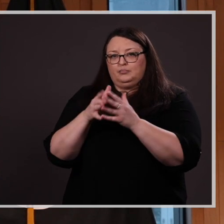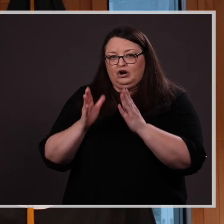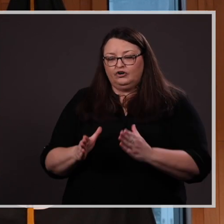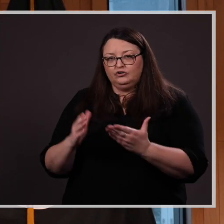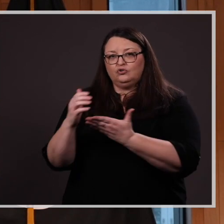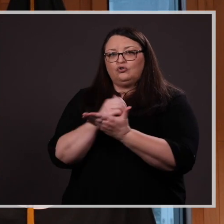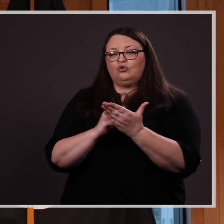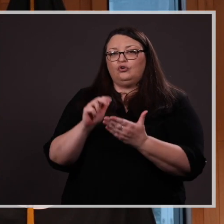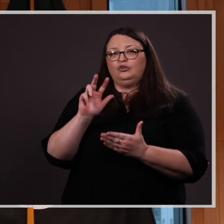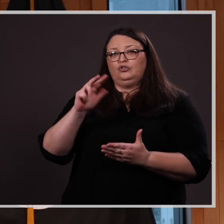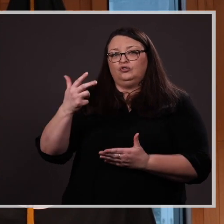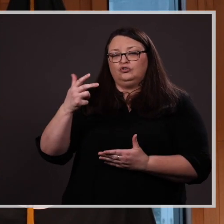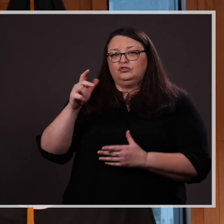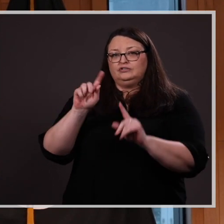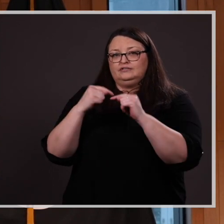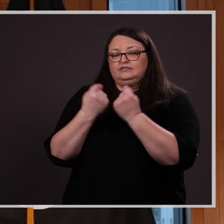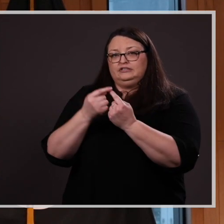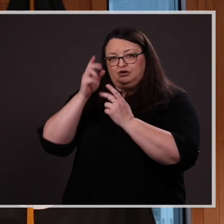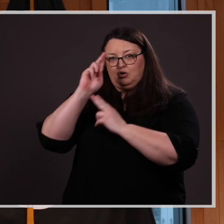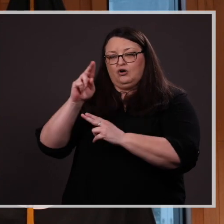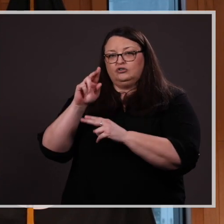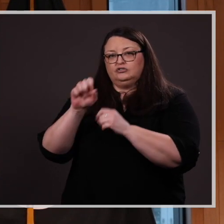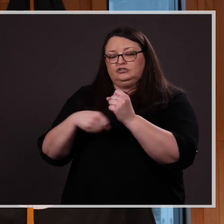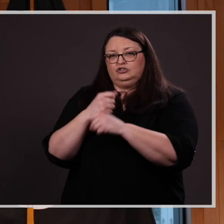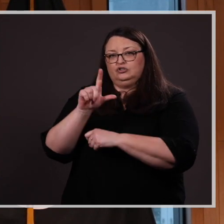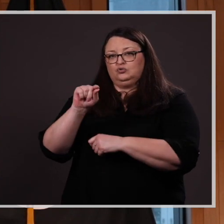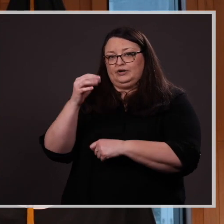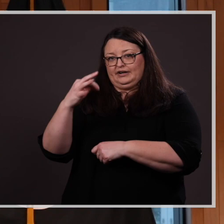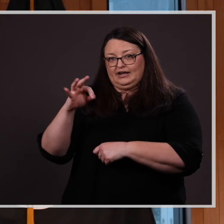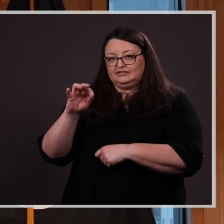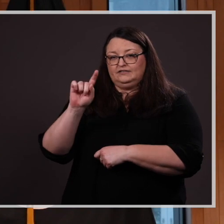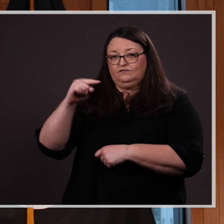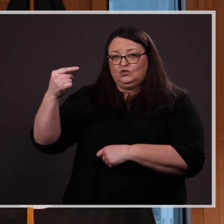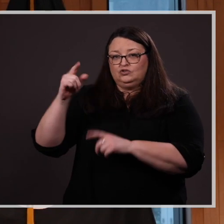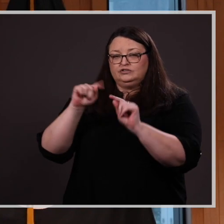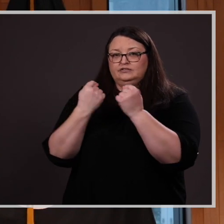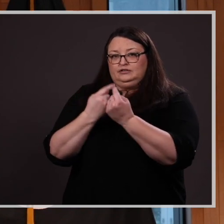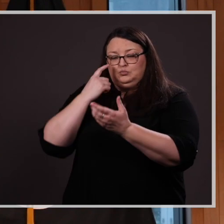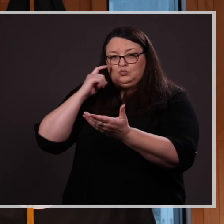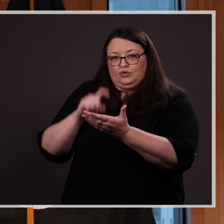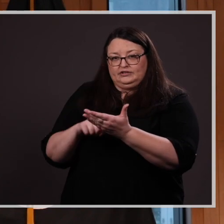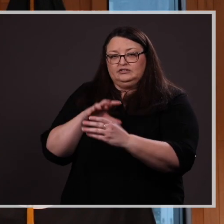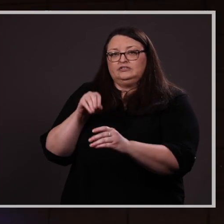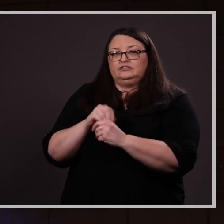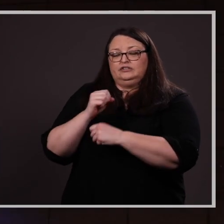honors in 2019 and first-team recognition in 2020.